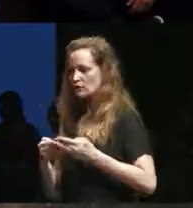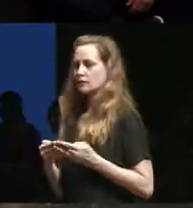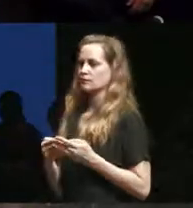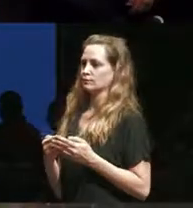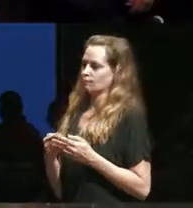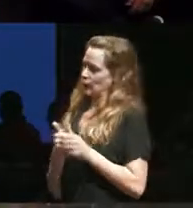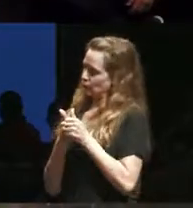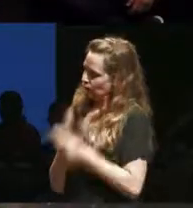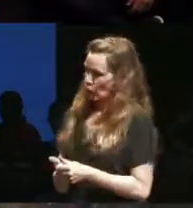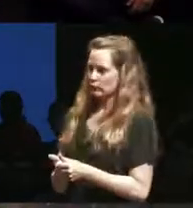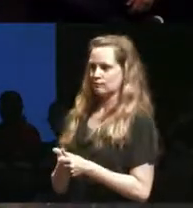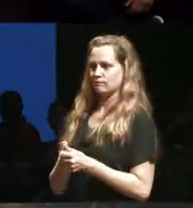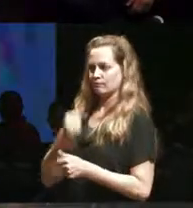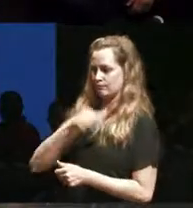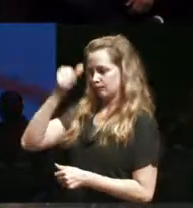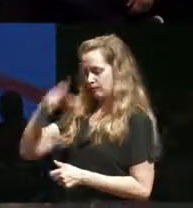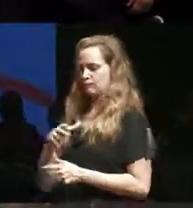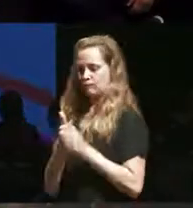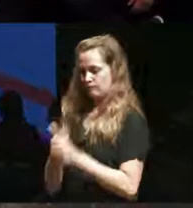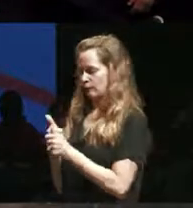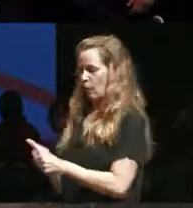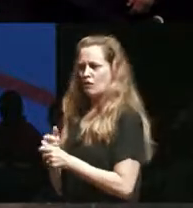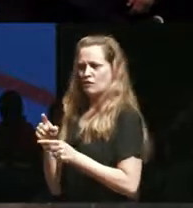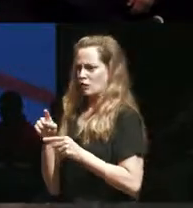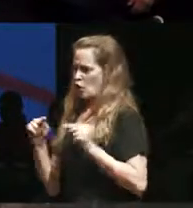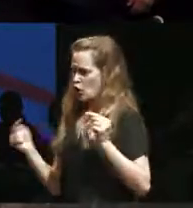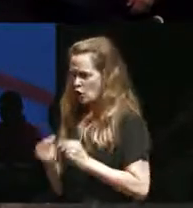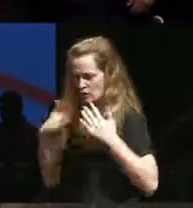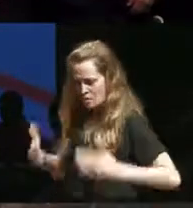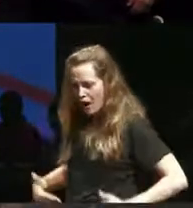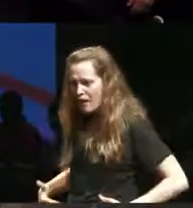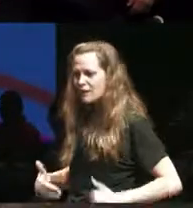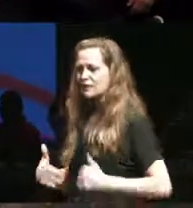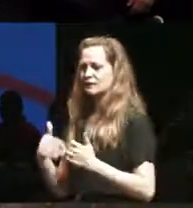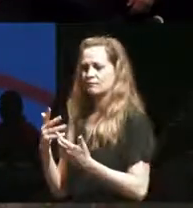it's gonna be harmful to your body often it's and it's going to make certain